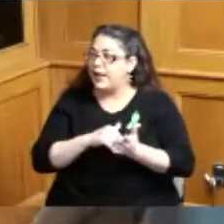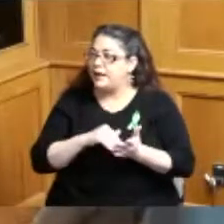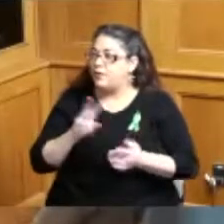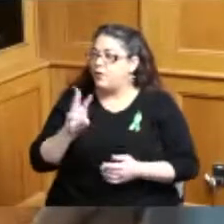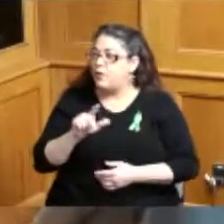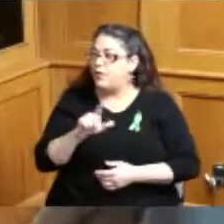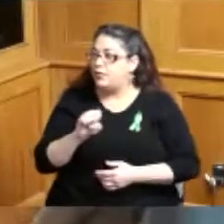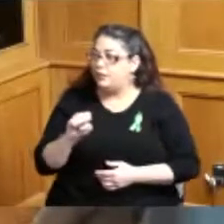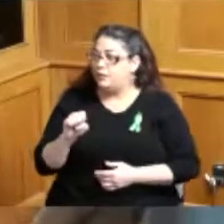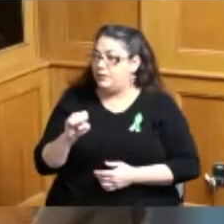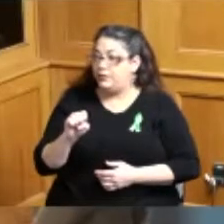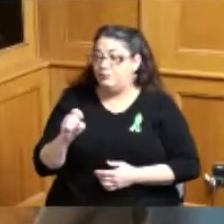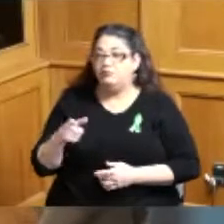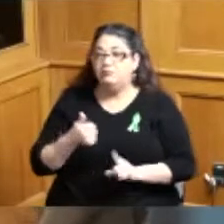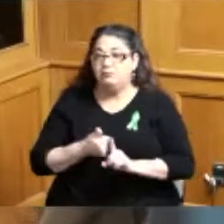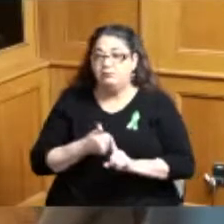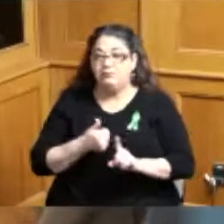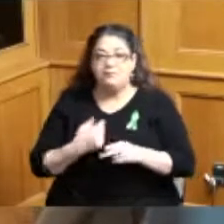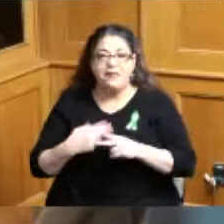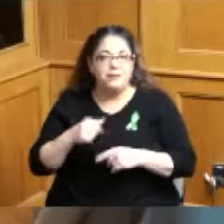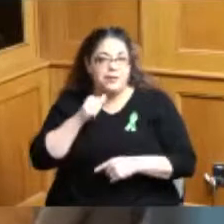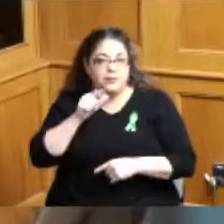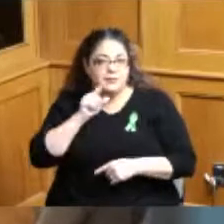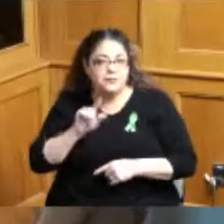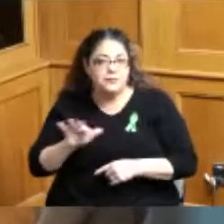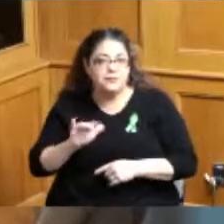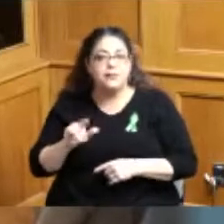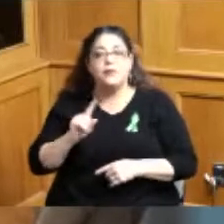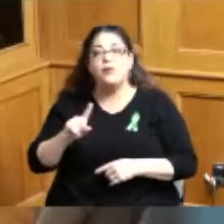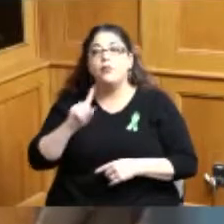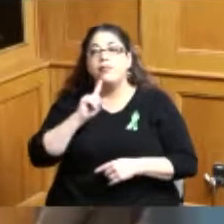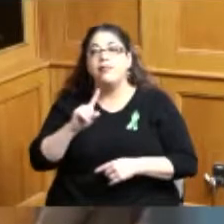I am coming before you today to ask that in your decision of the allocation of the